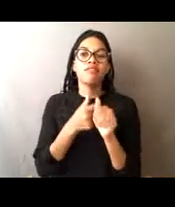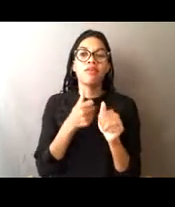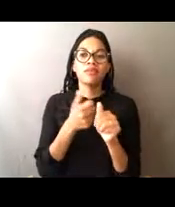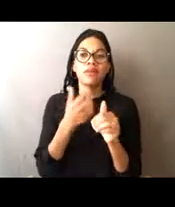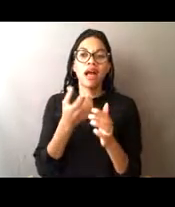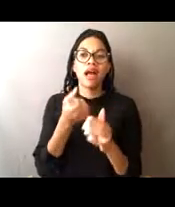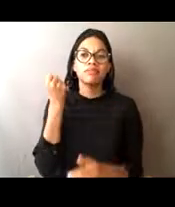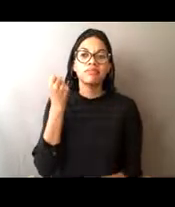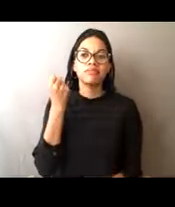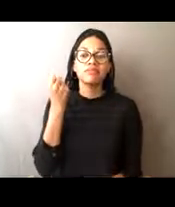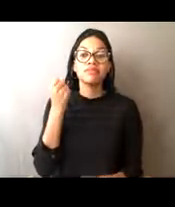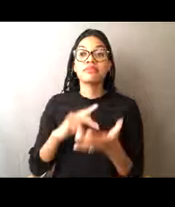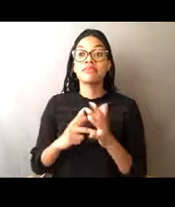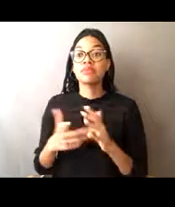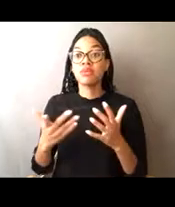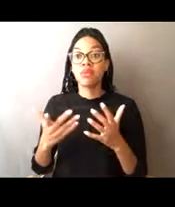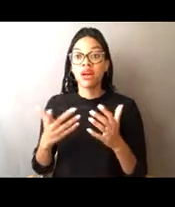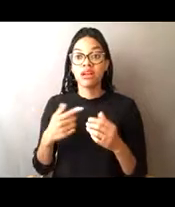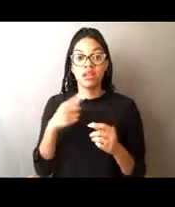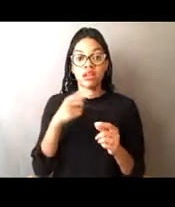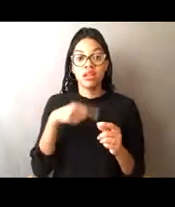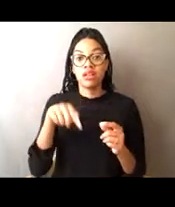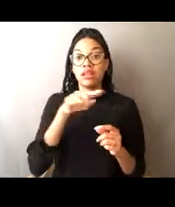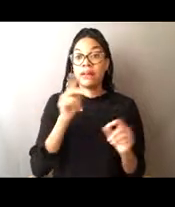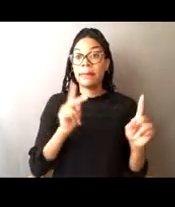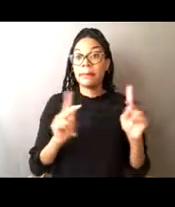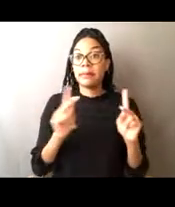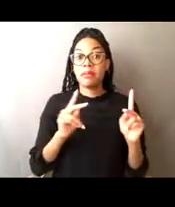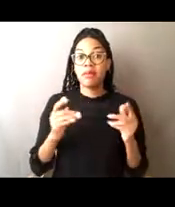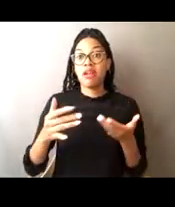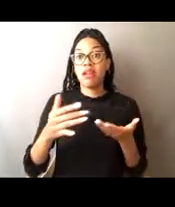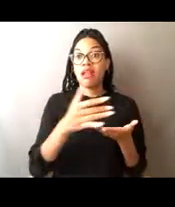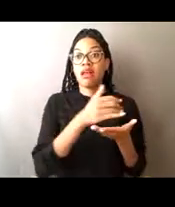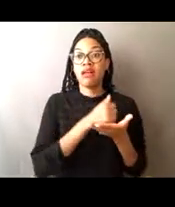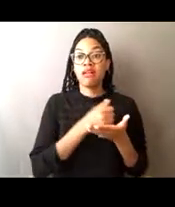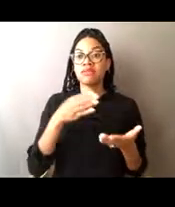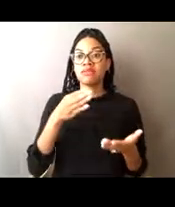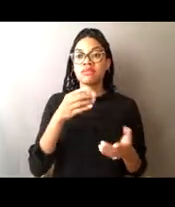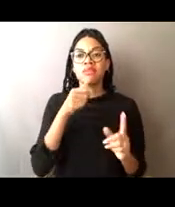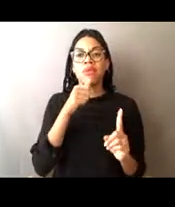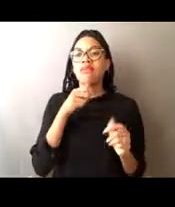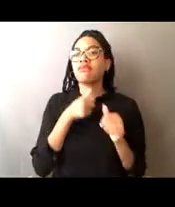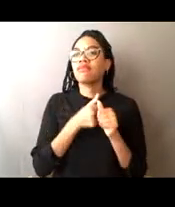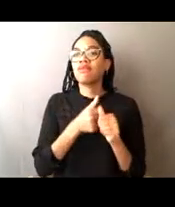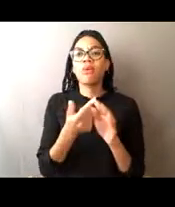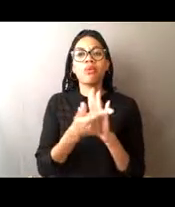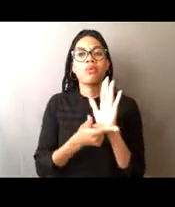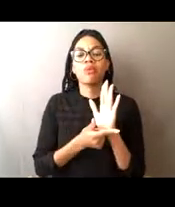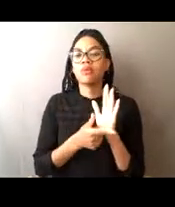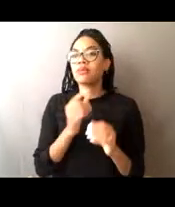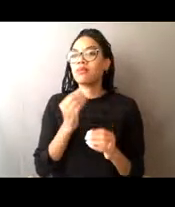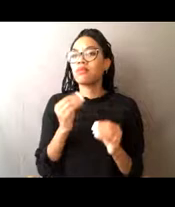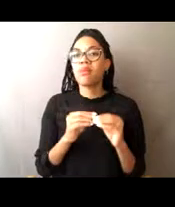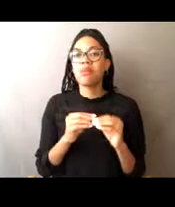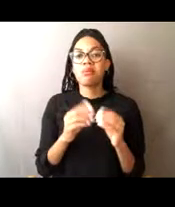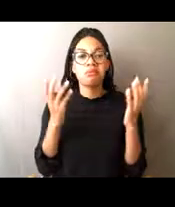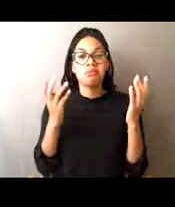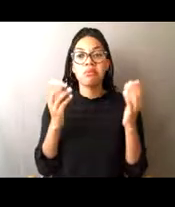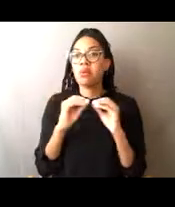then don't necessarily have to follow the rules. There's no incentive for them to follow the laws